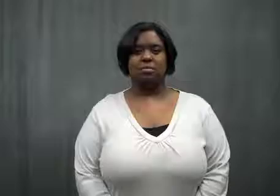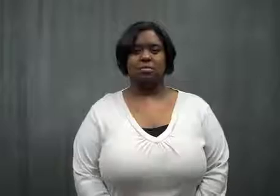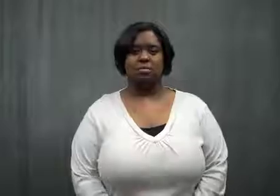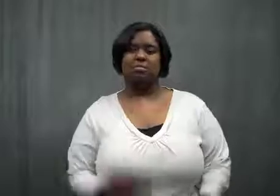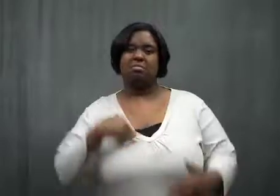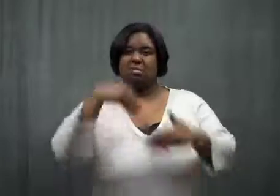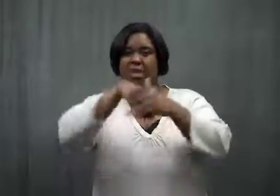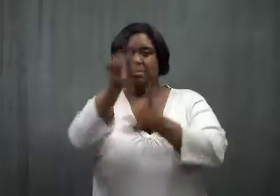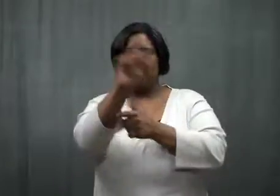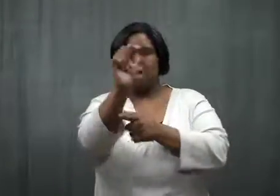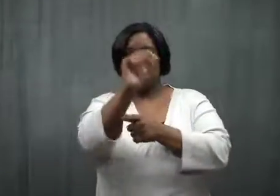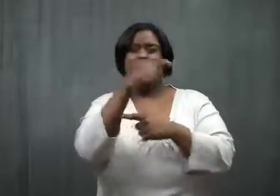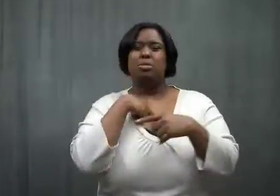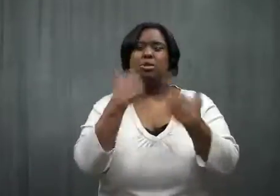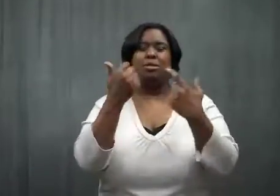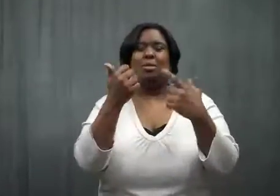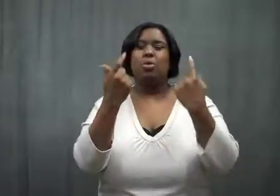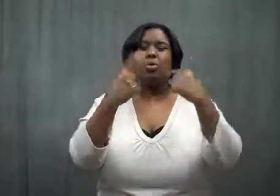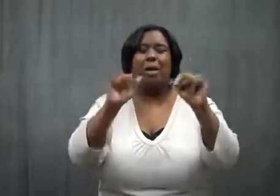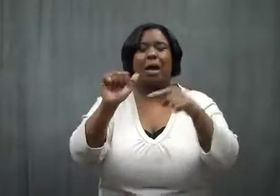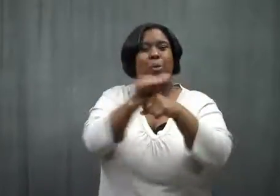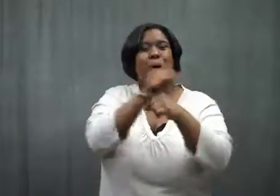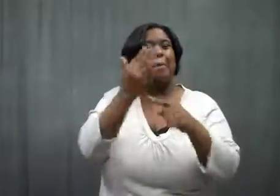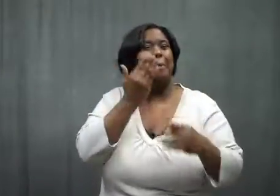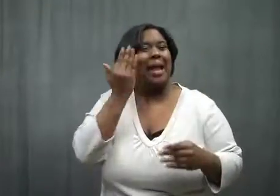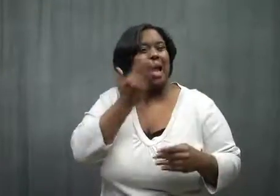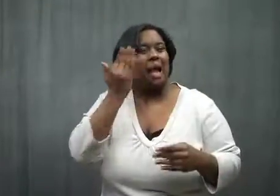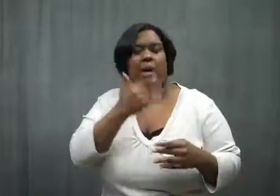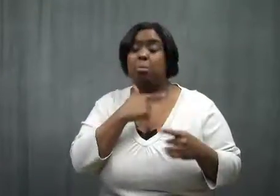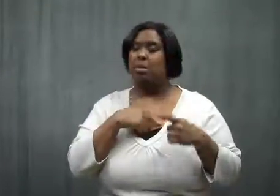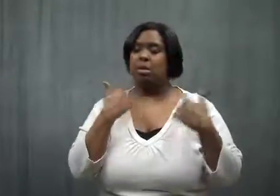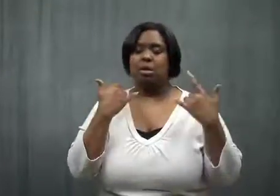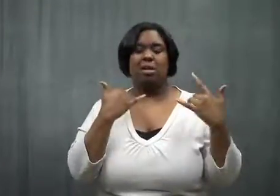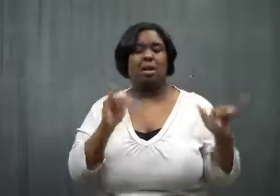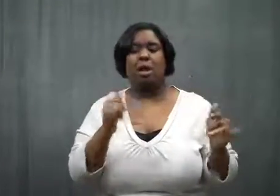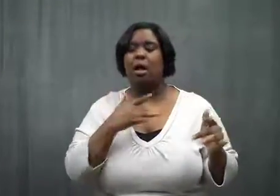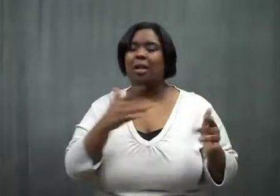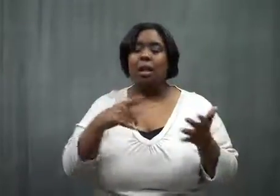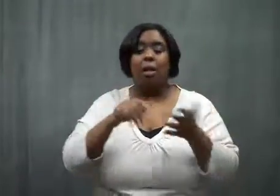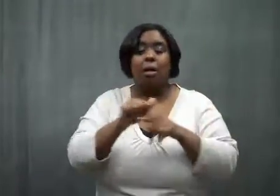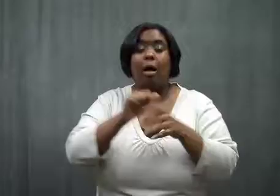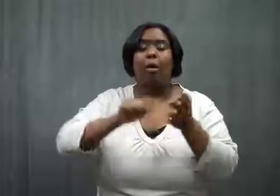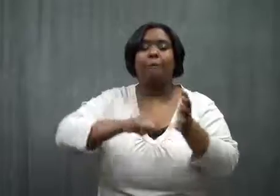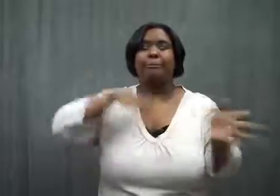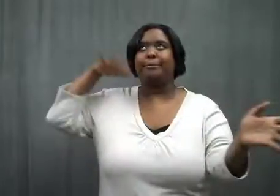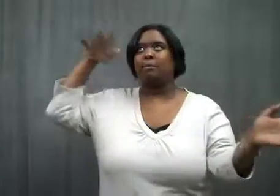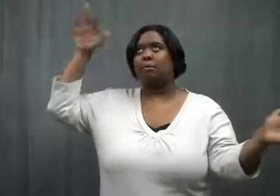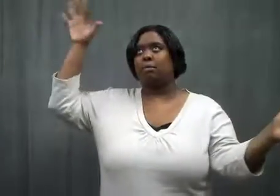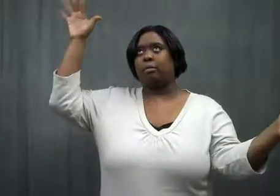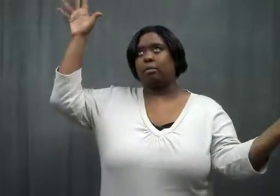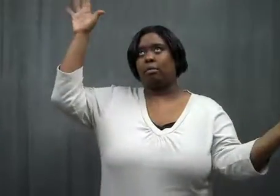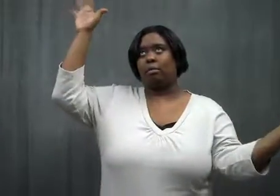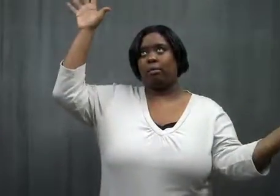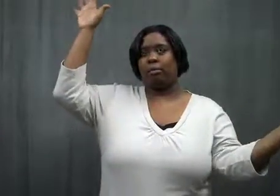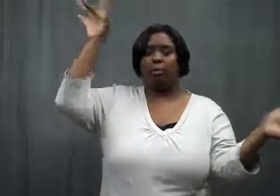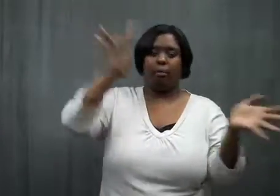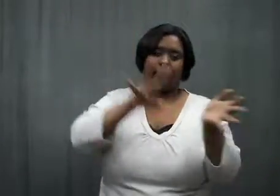I was in the bathroom, trying to practice putting on make-up. I'd do it once in a great while.